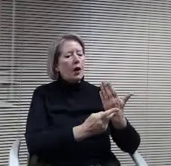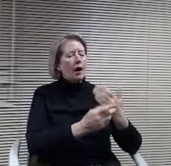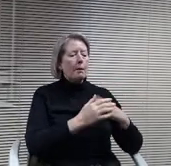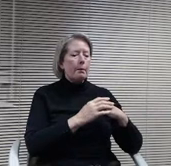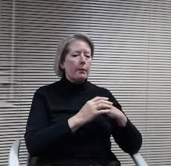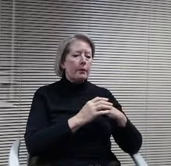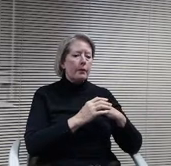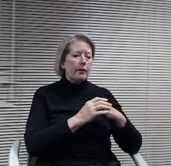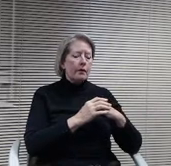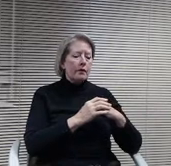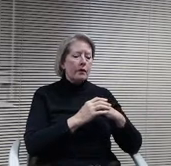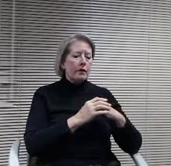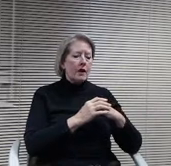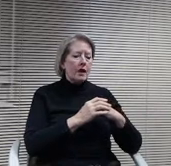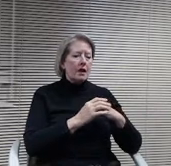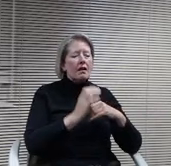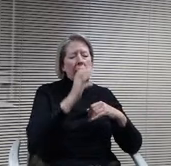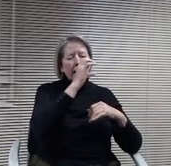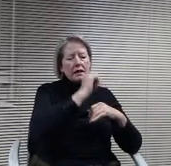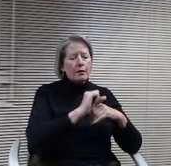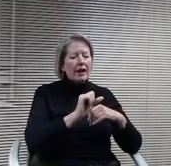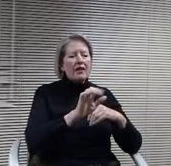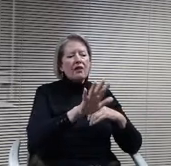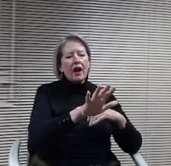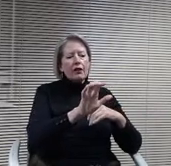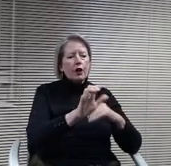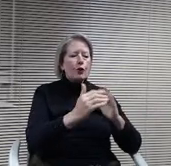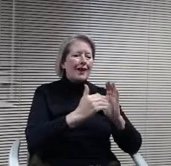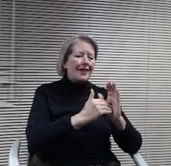that this will be approximately $500,000 in conversion costs.